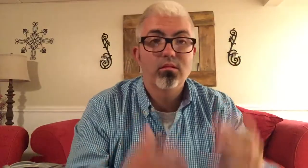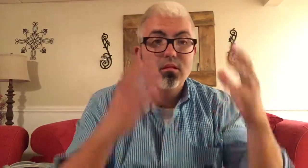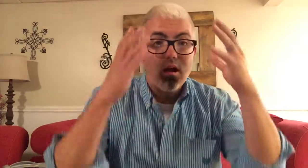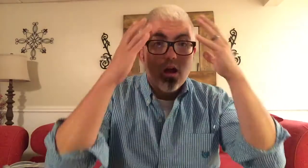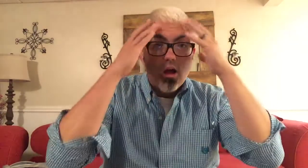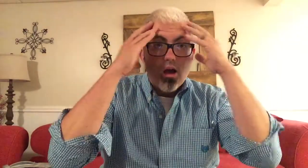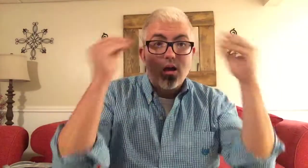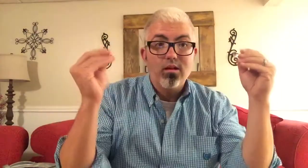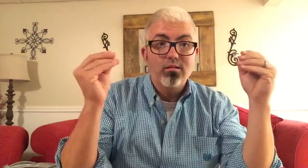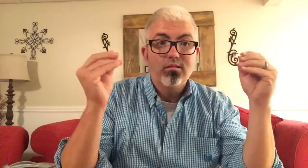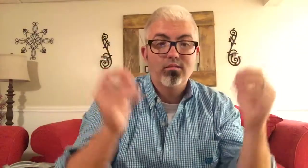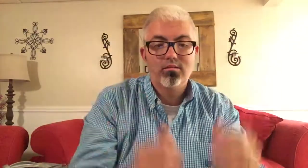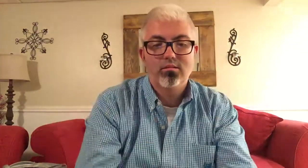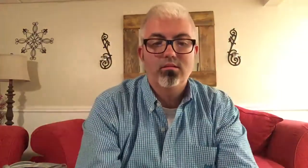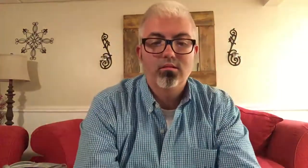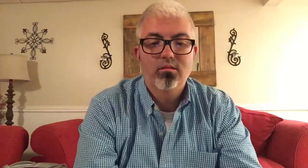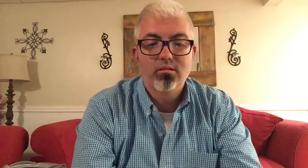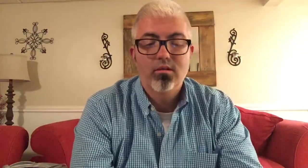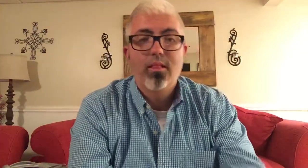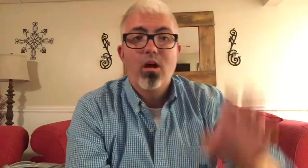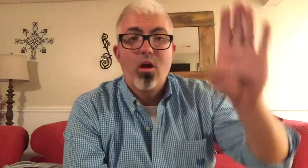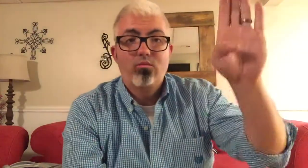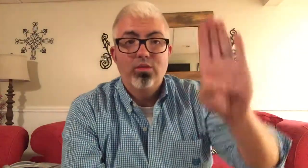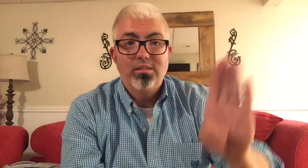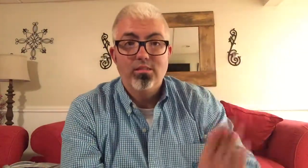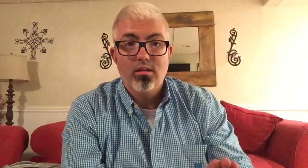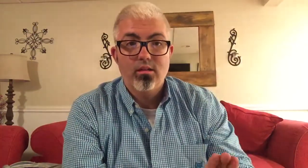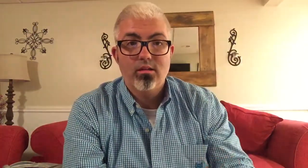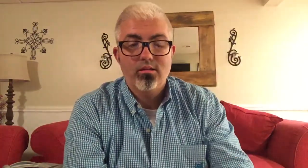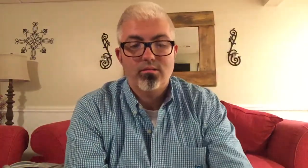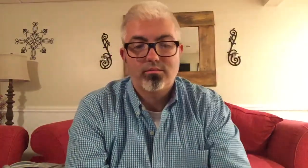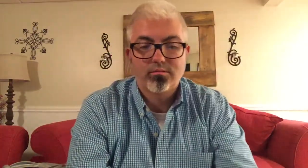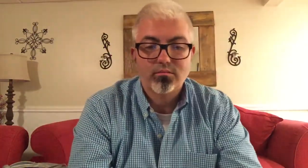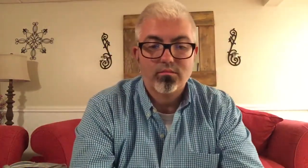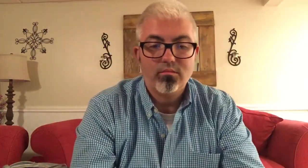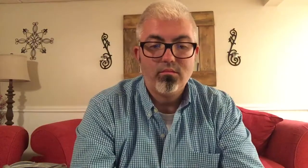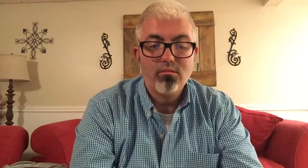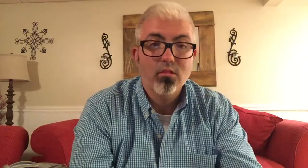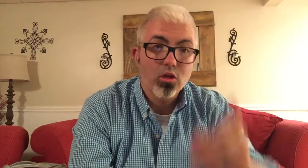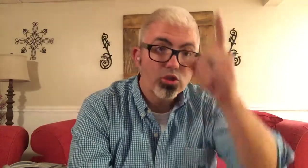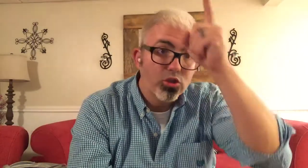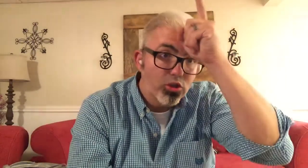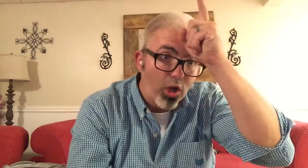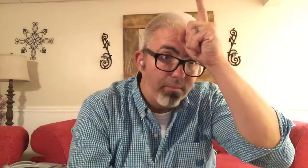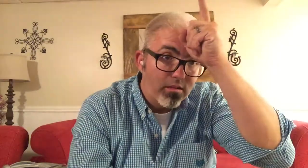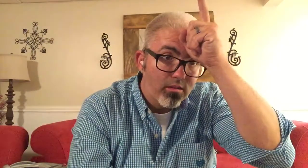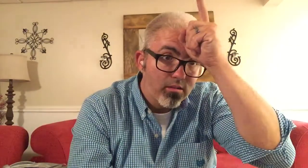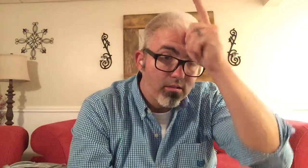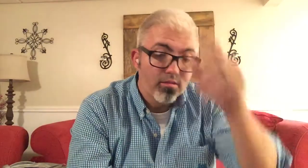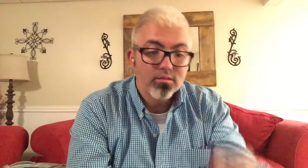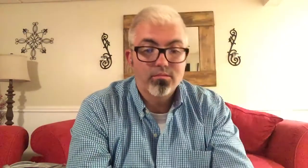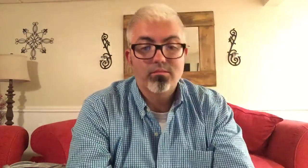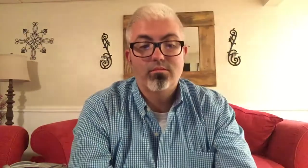HOLLAND BRAZIL GERMANY